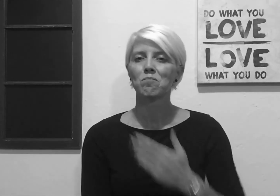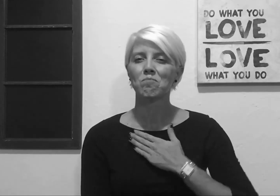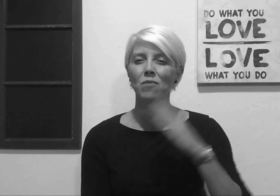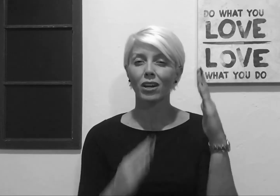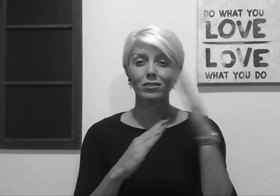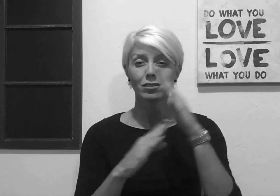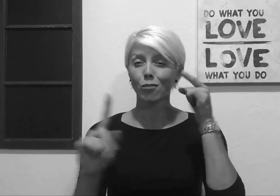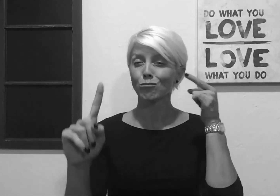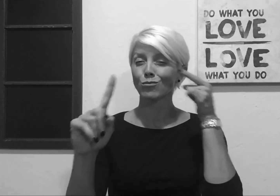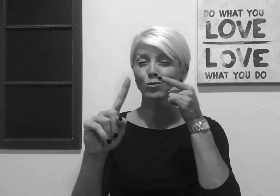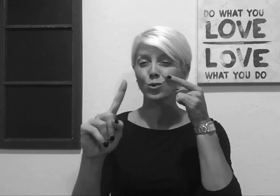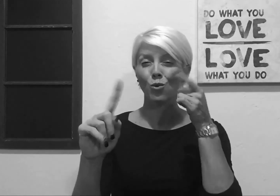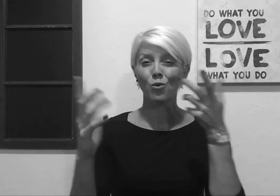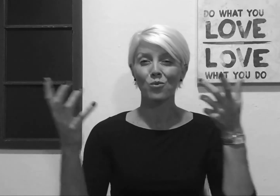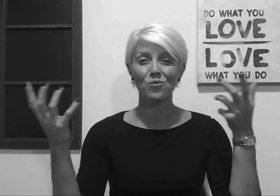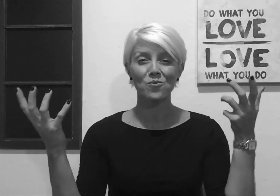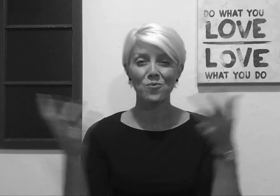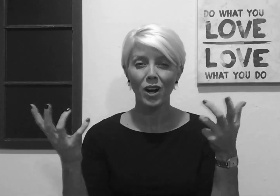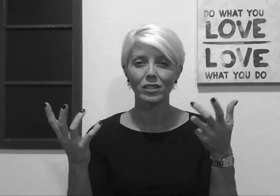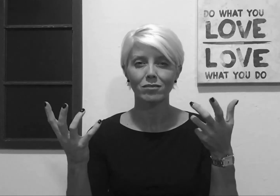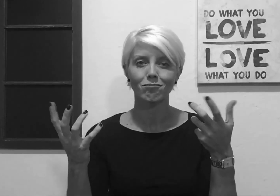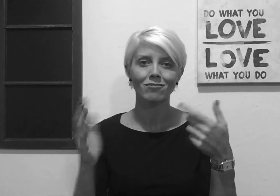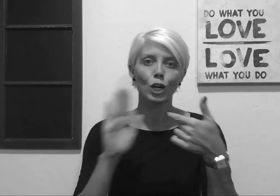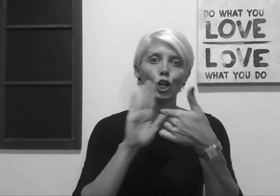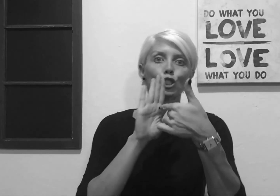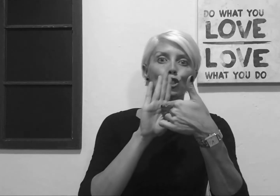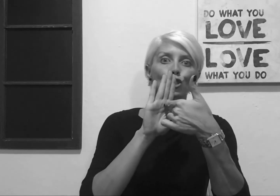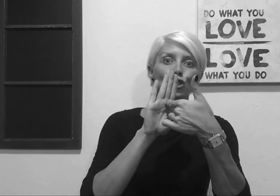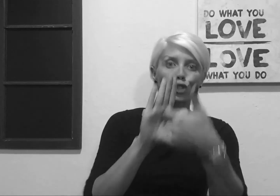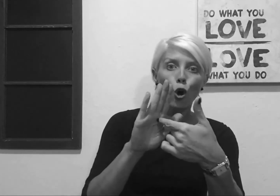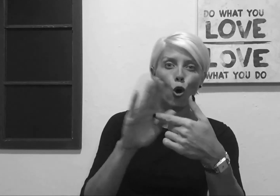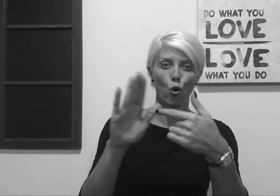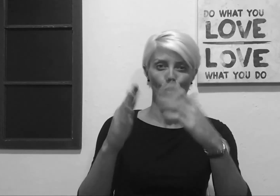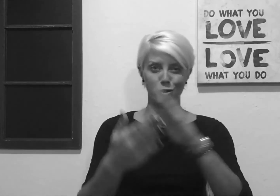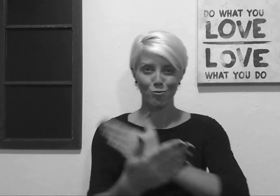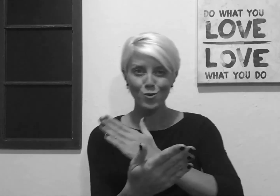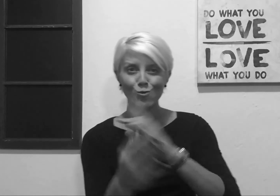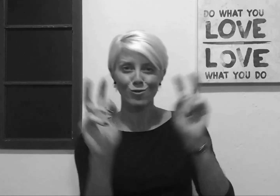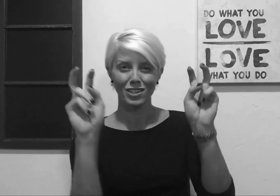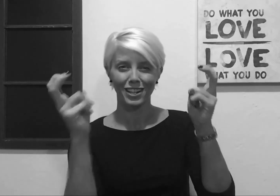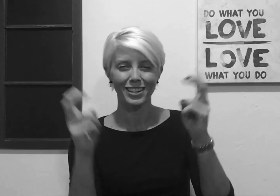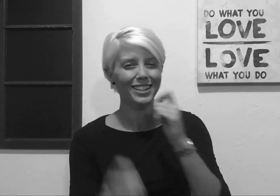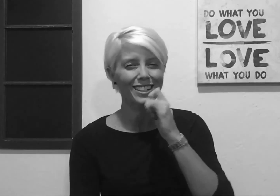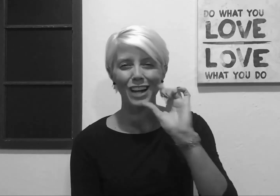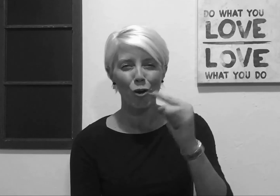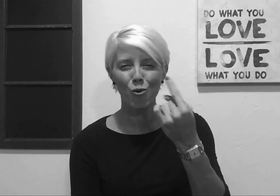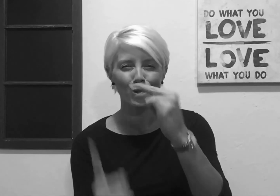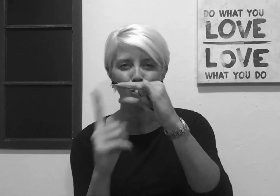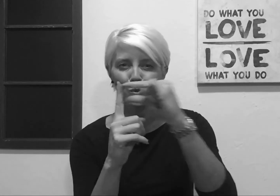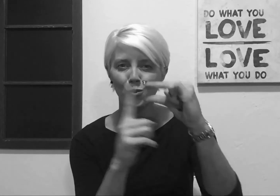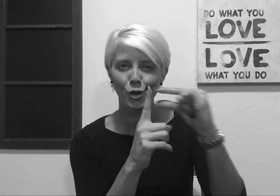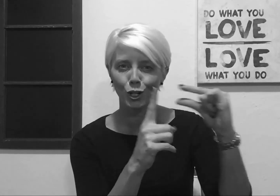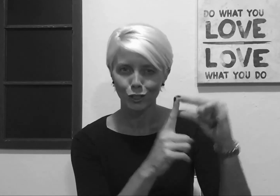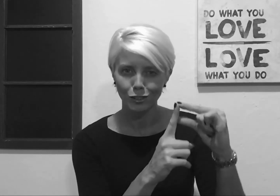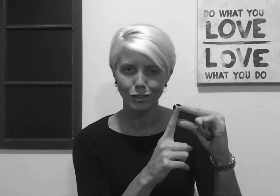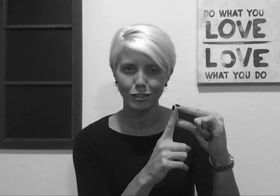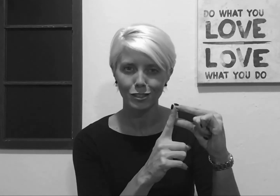My main goal is to always "show the music", not only the lyrics.